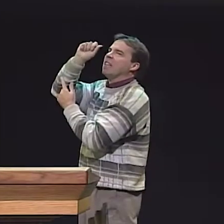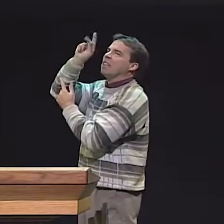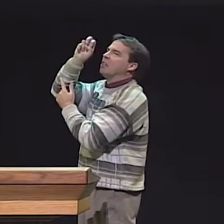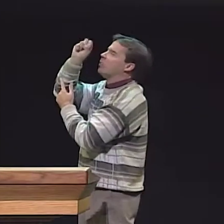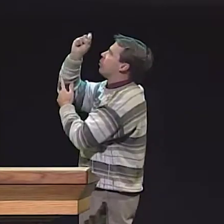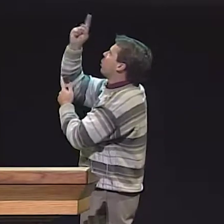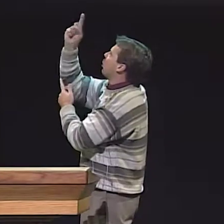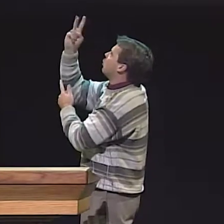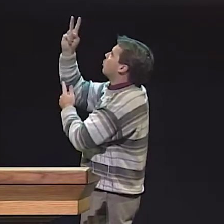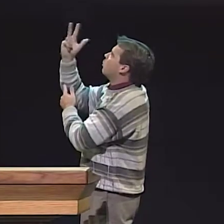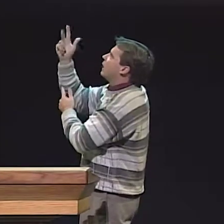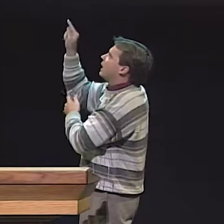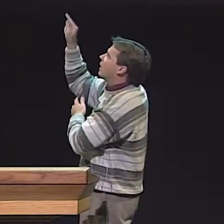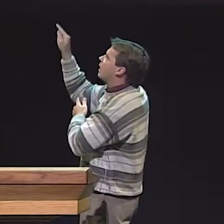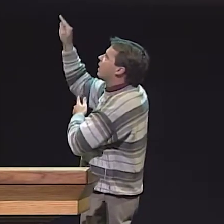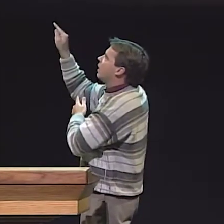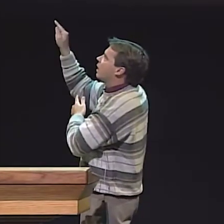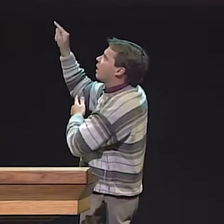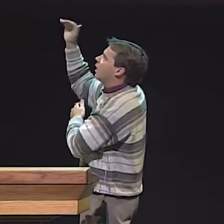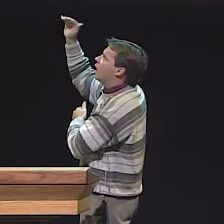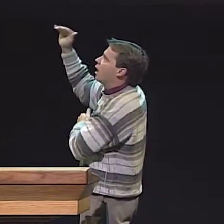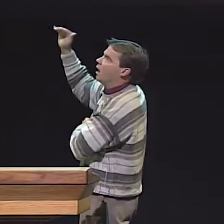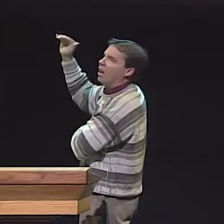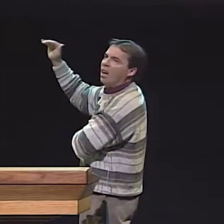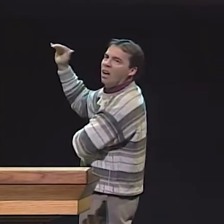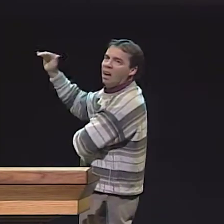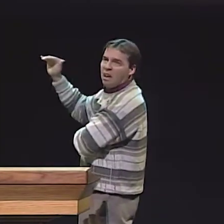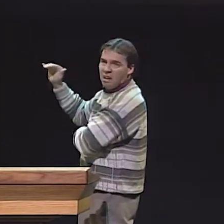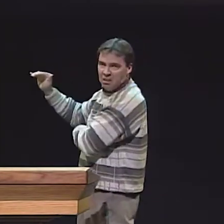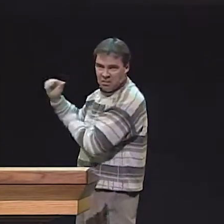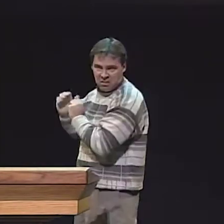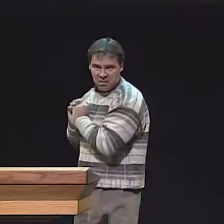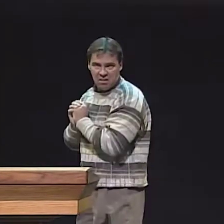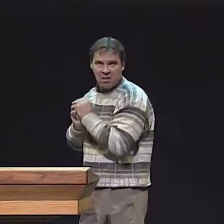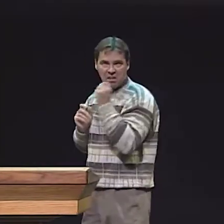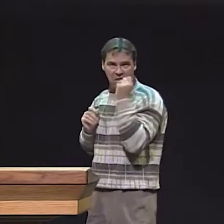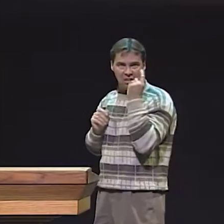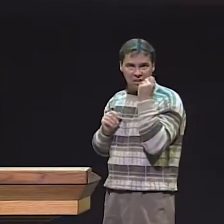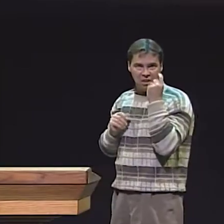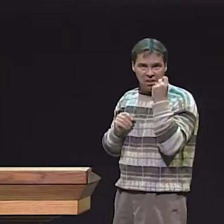AND THEN FEATURES UNDER EACH OF THE GROUPS. SO, YOU CAN SEE UNDER SIGN UTTERANCE,